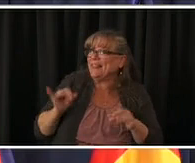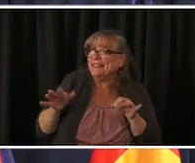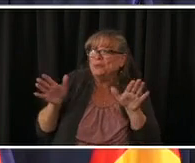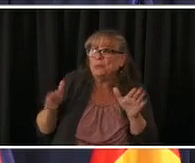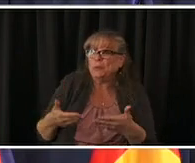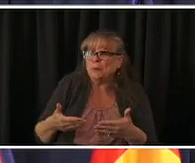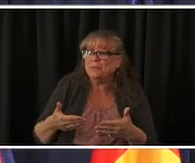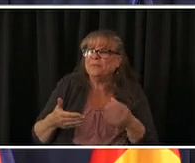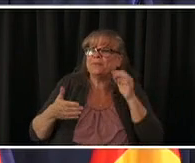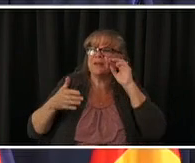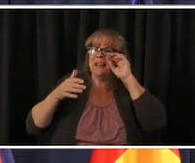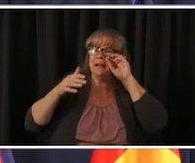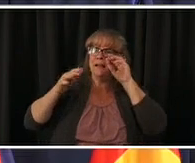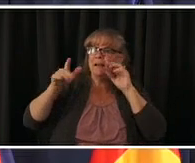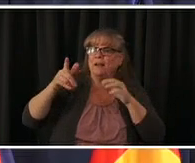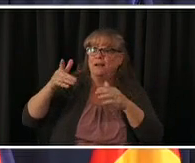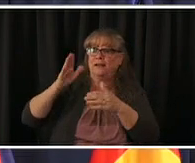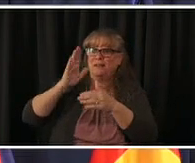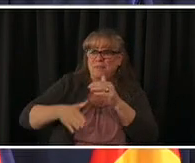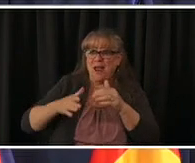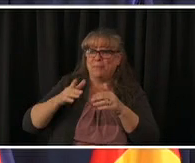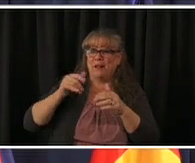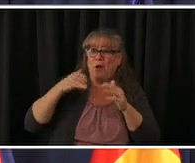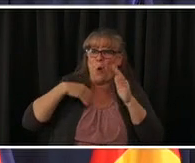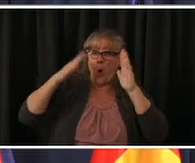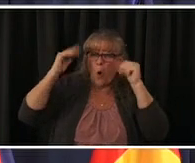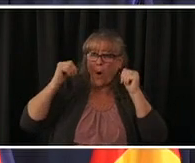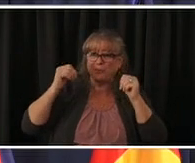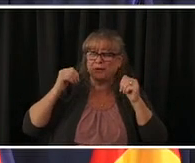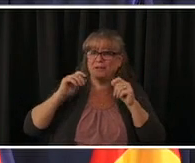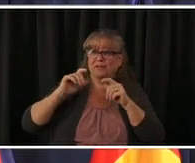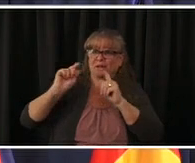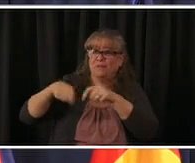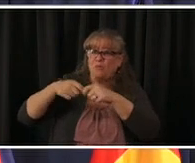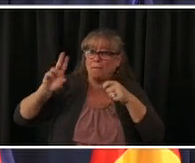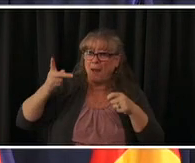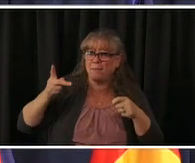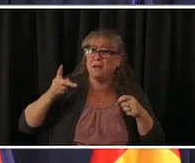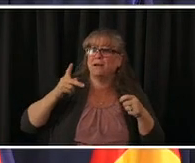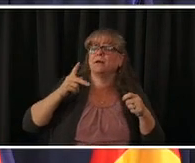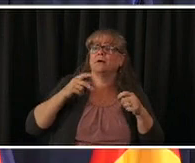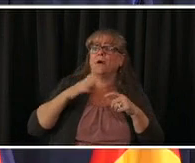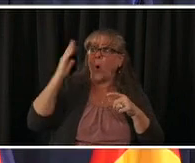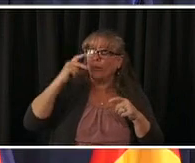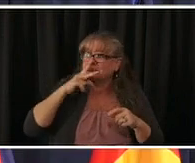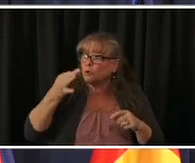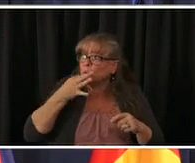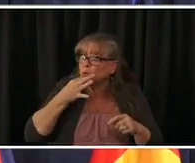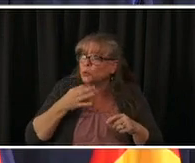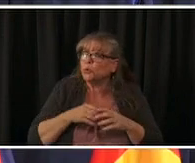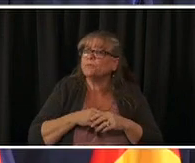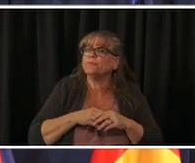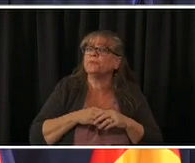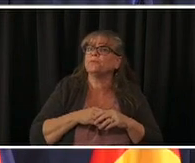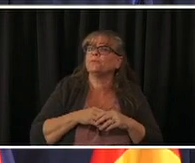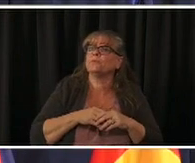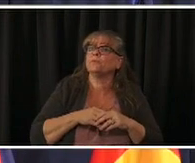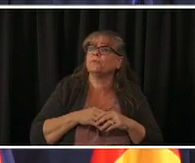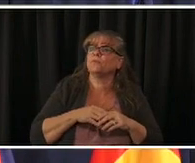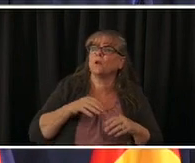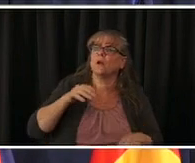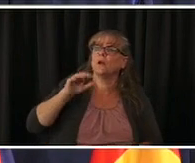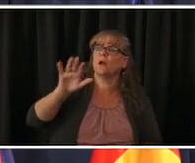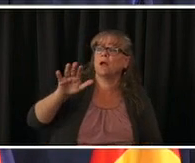the pandemic i sure hope it is um we hope to see you again soon um so we encourage our providers